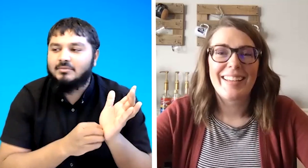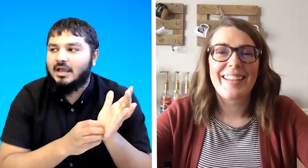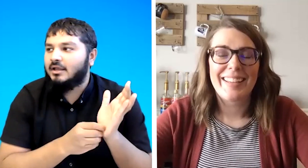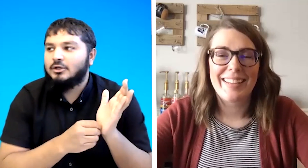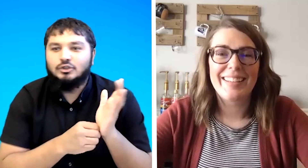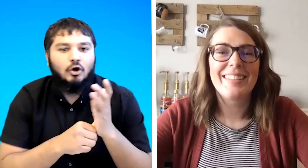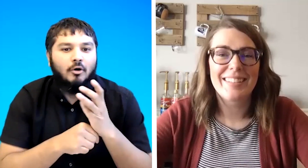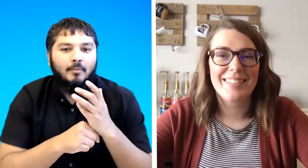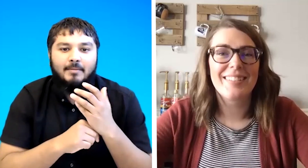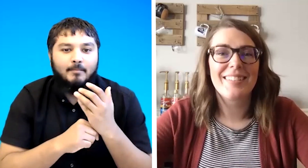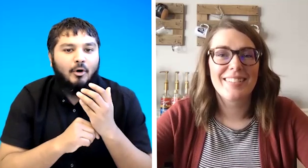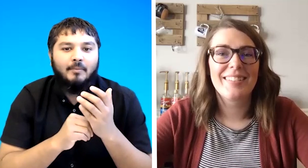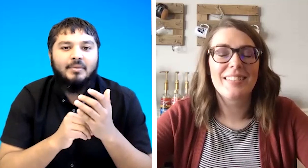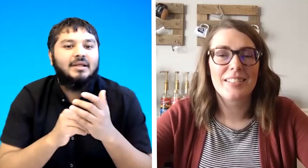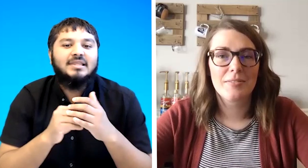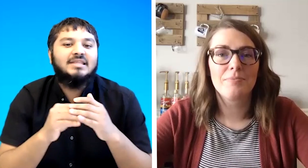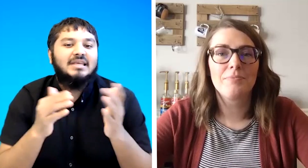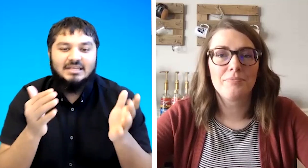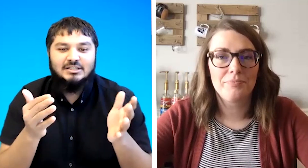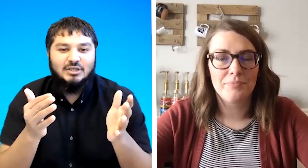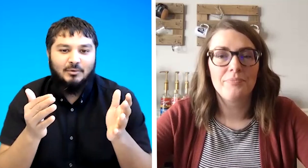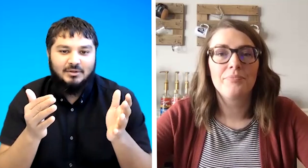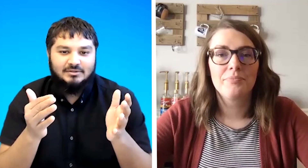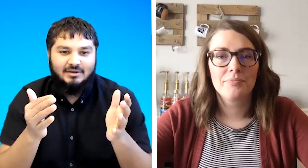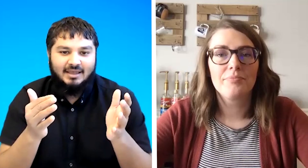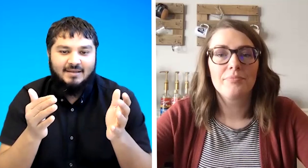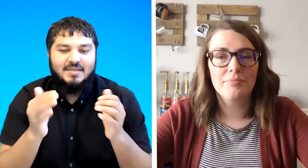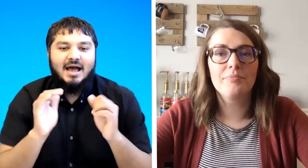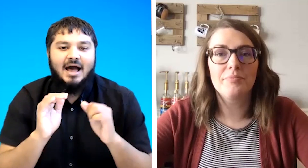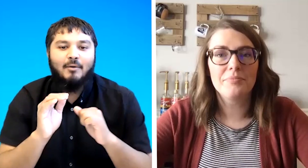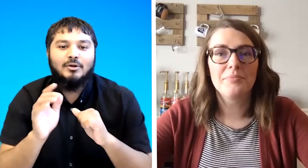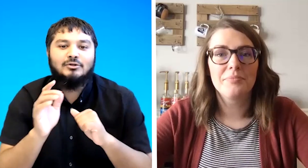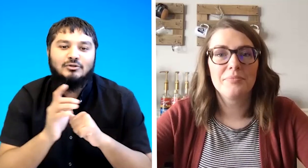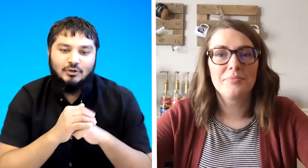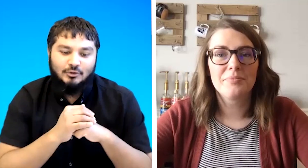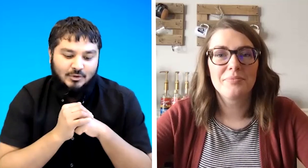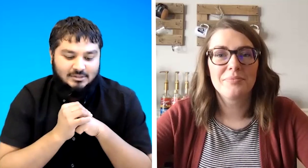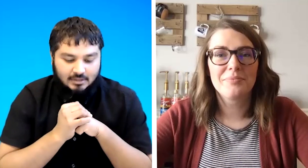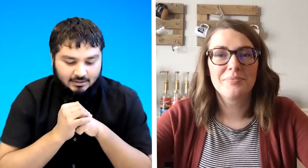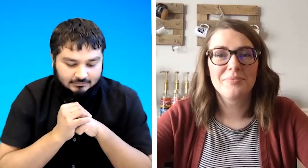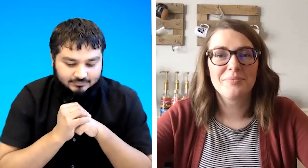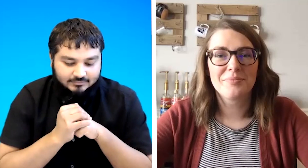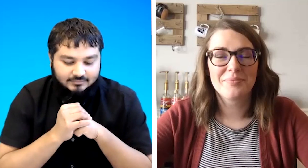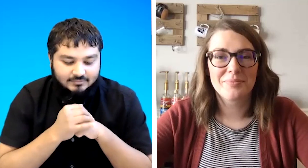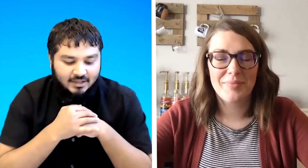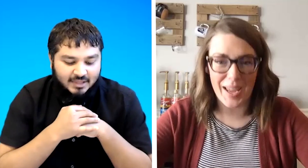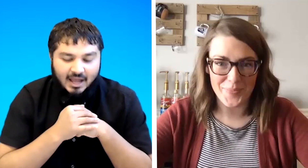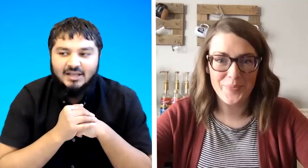like tom and bob they're the easier ones okay i want to show you a sign that i